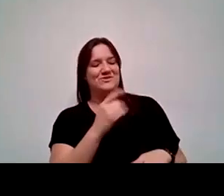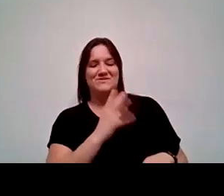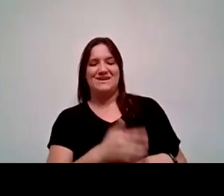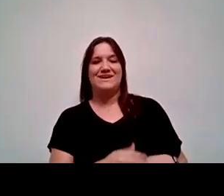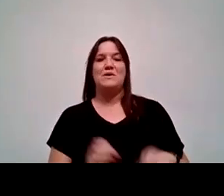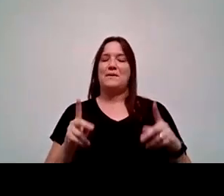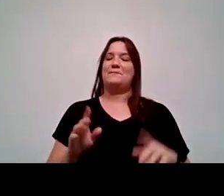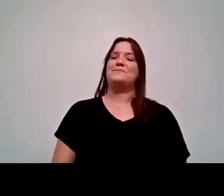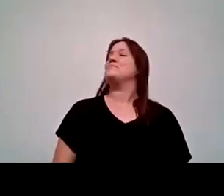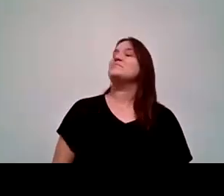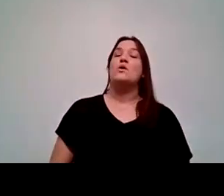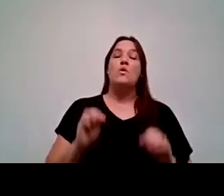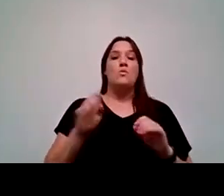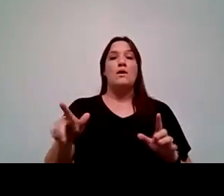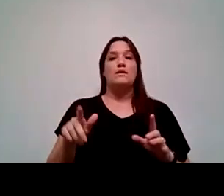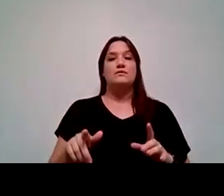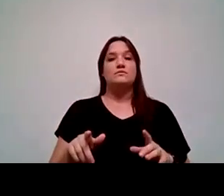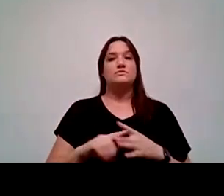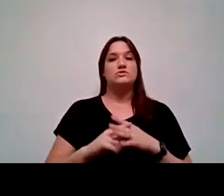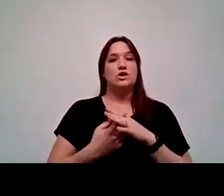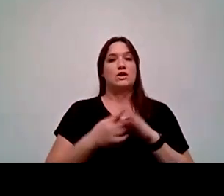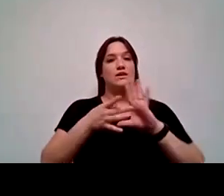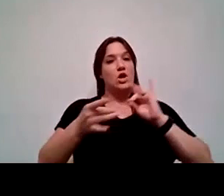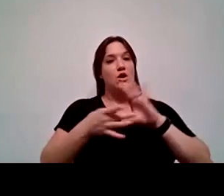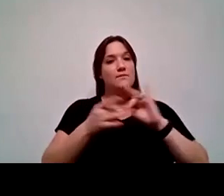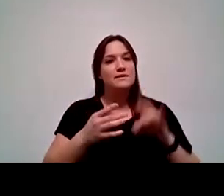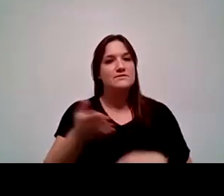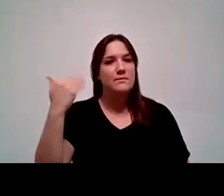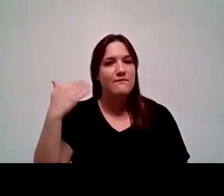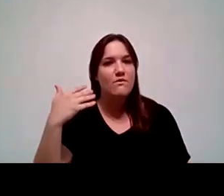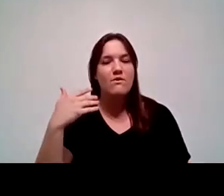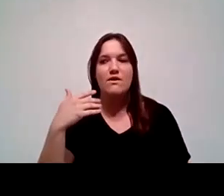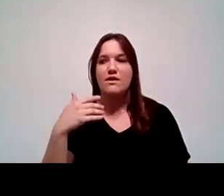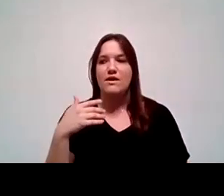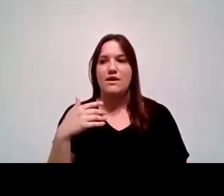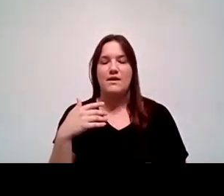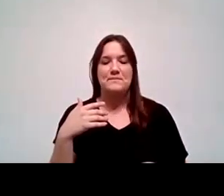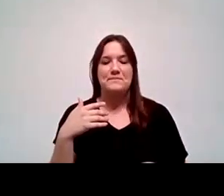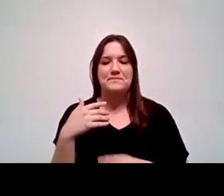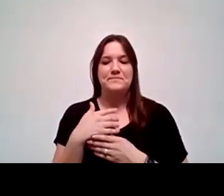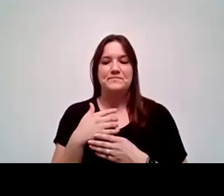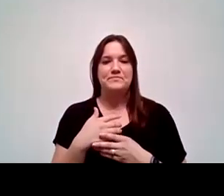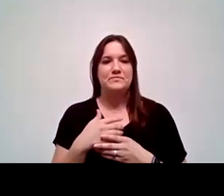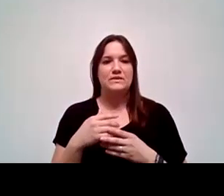Well, building on some of the comments I made earlier and the words of my colleagues,